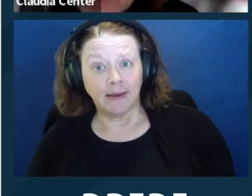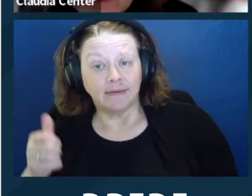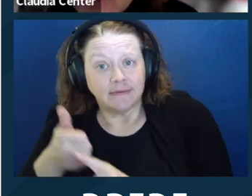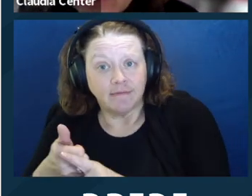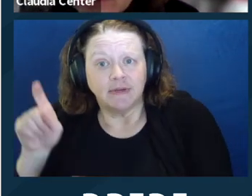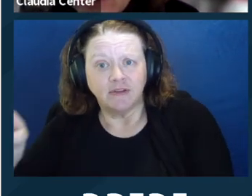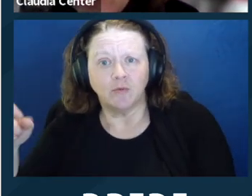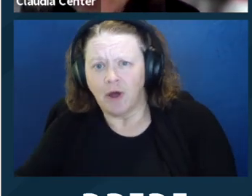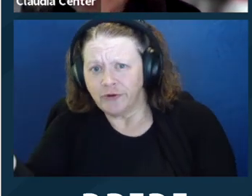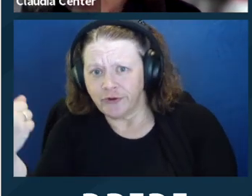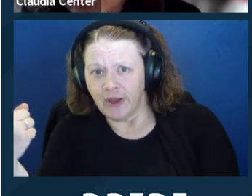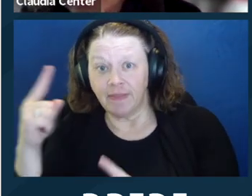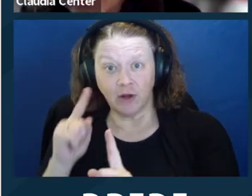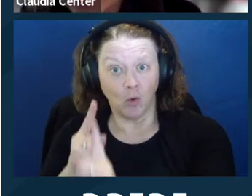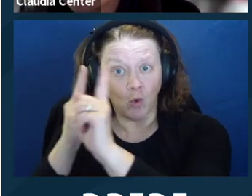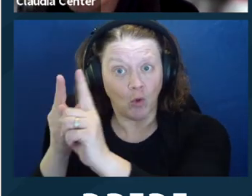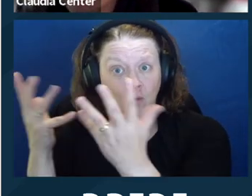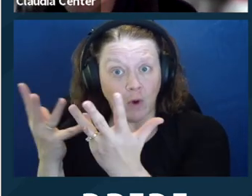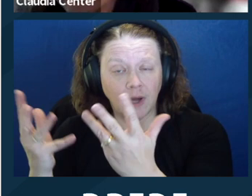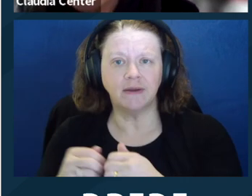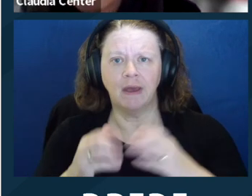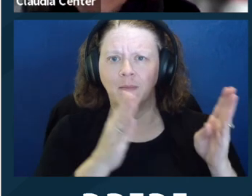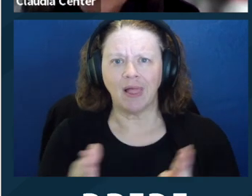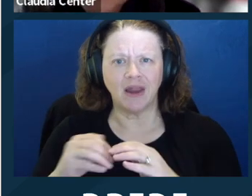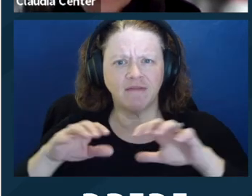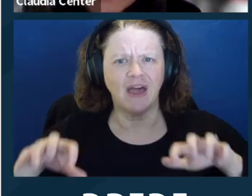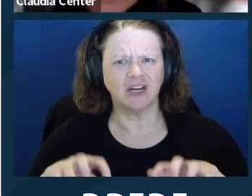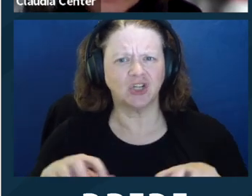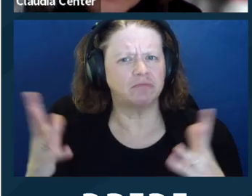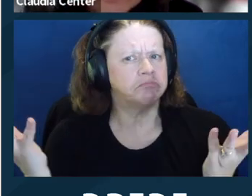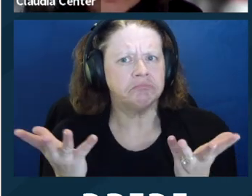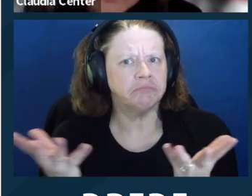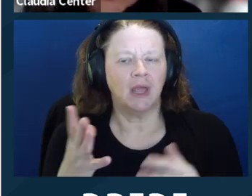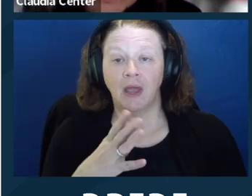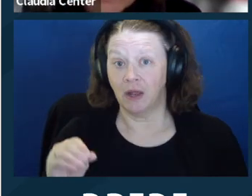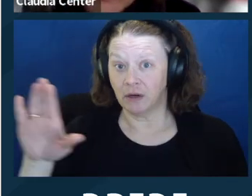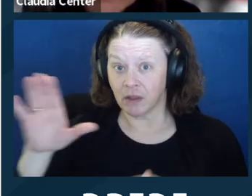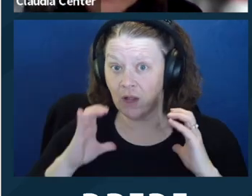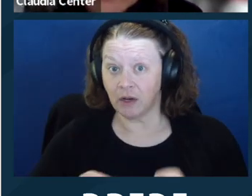of action, having some understanding of the pros and cons. So, you know, you kind of want